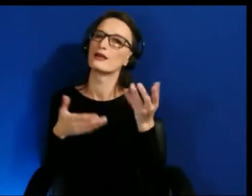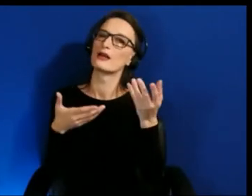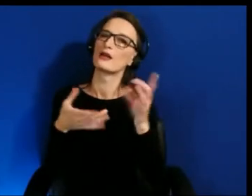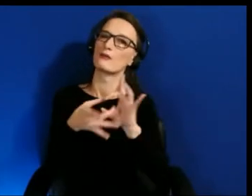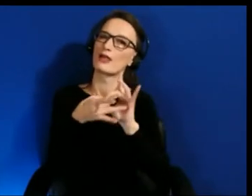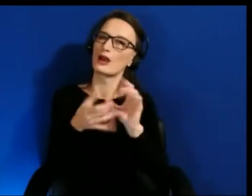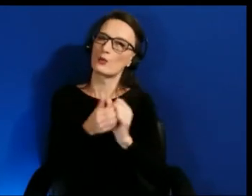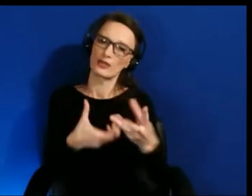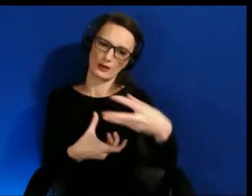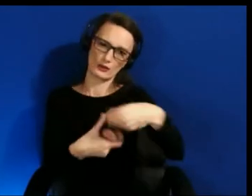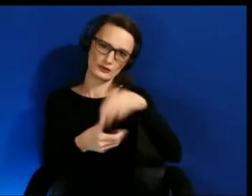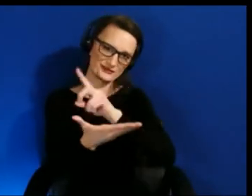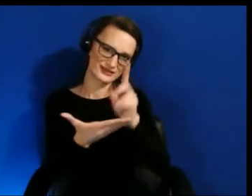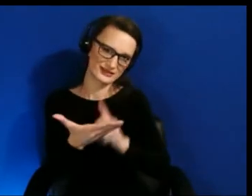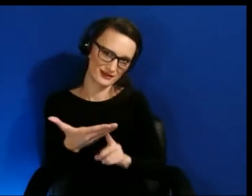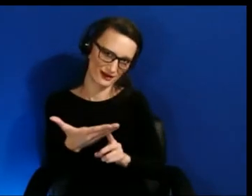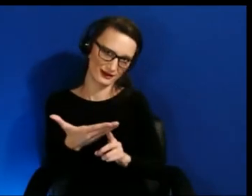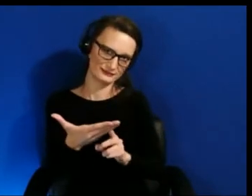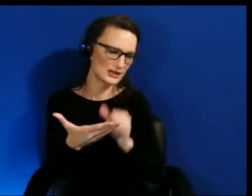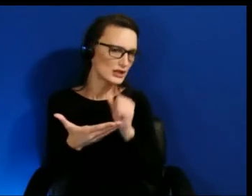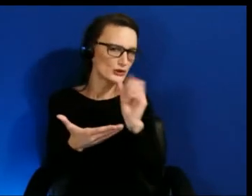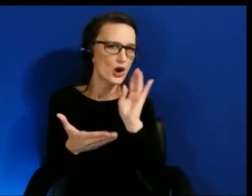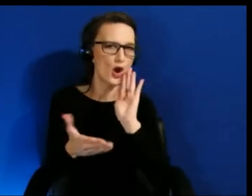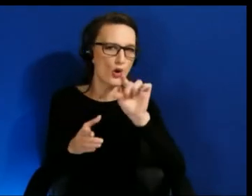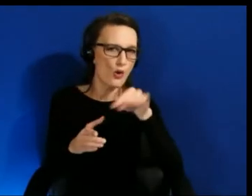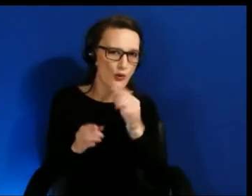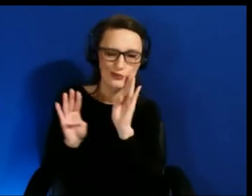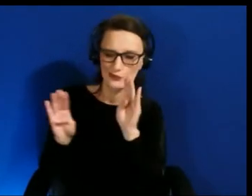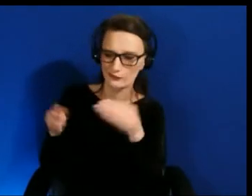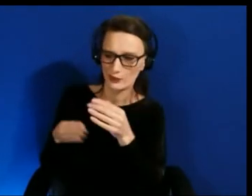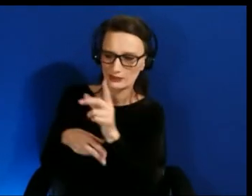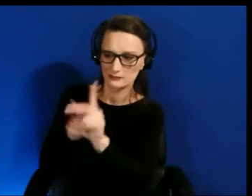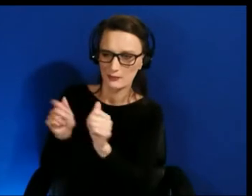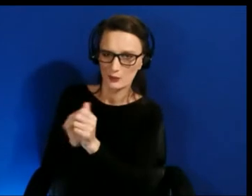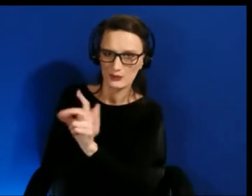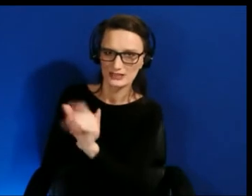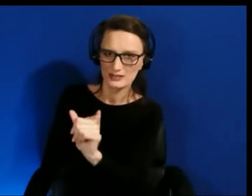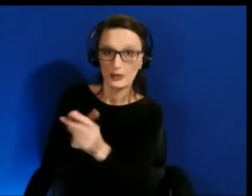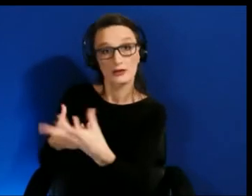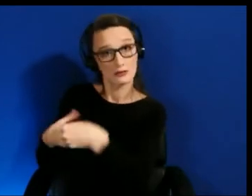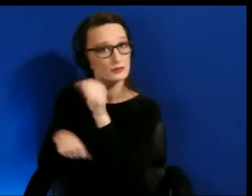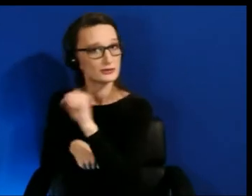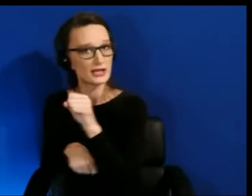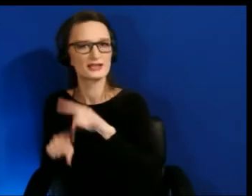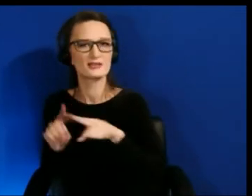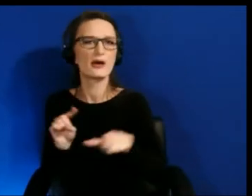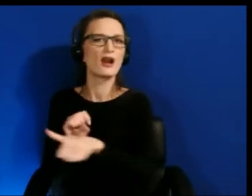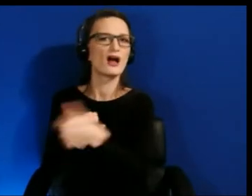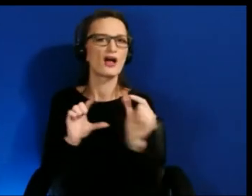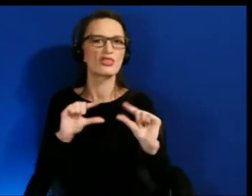not just of people with disabilities but also of any other marginalized group that excites